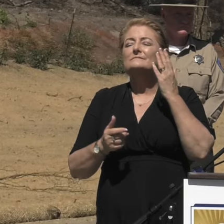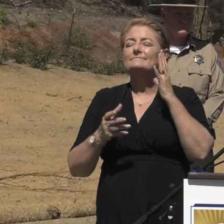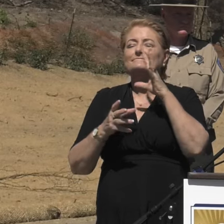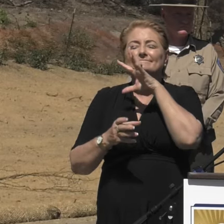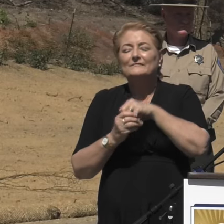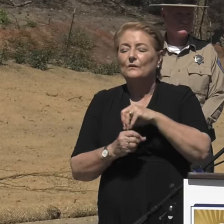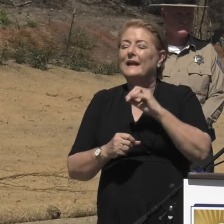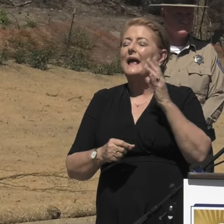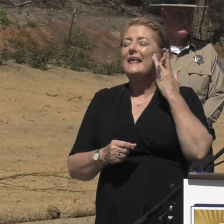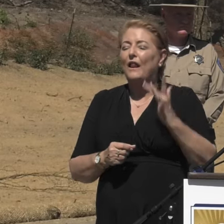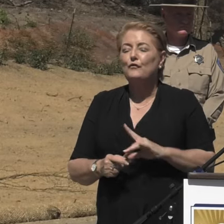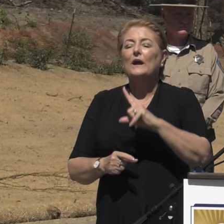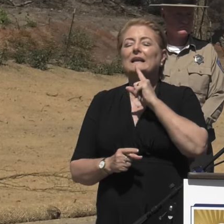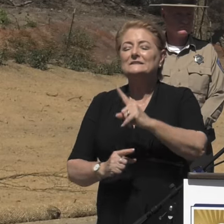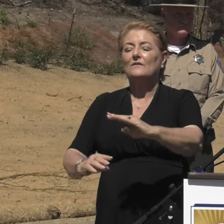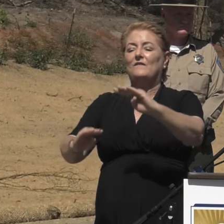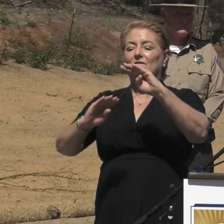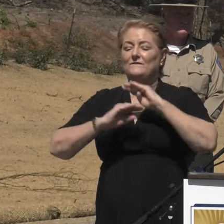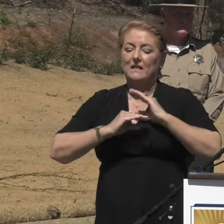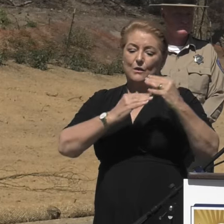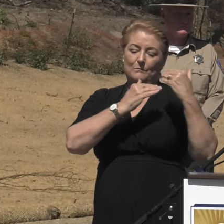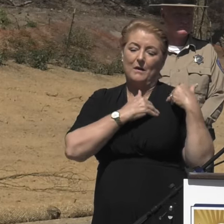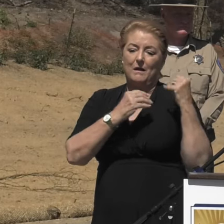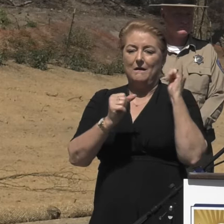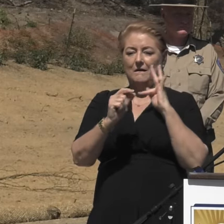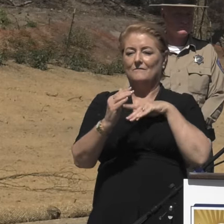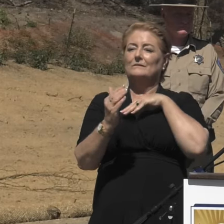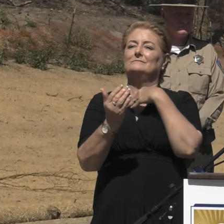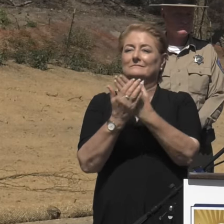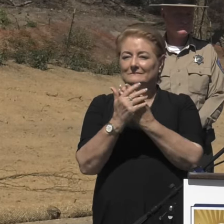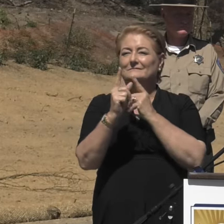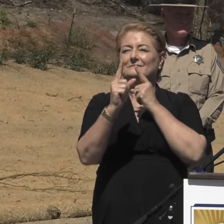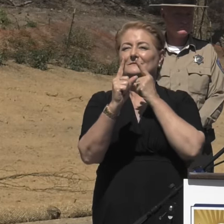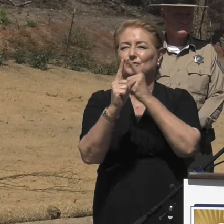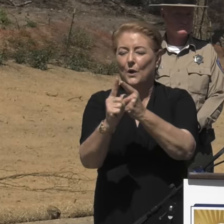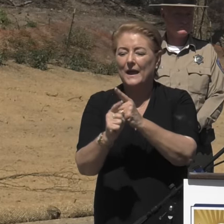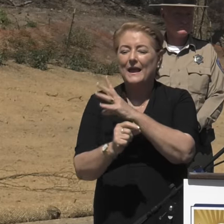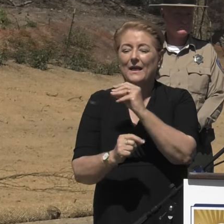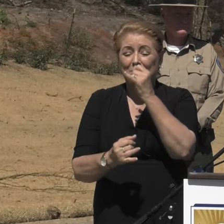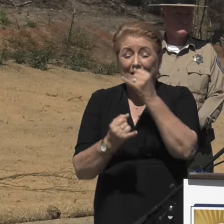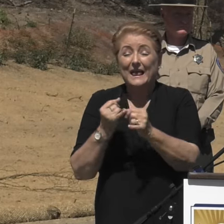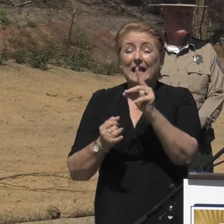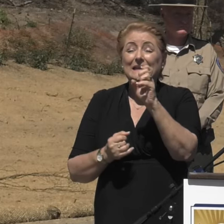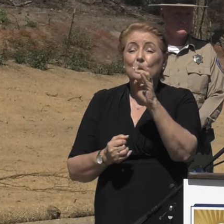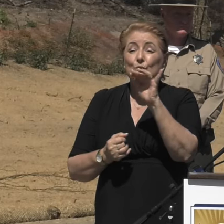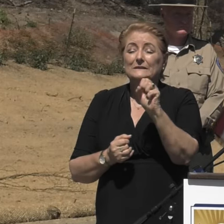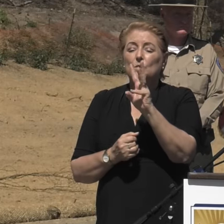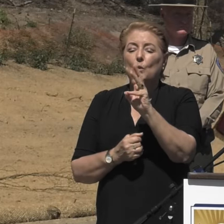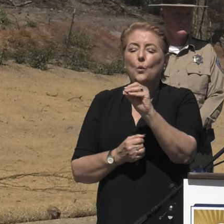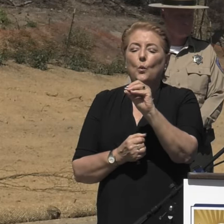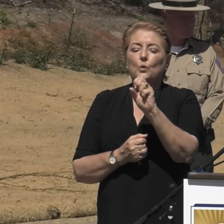the responsibility and achieving that goal. With the last debris from the Woolsey and Hill fires removed,